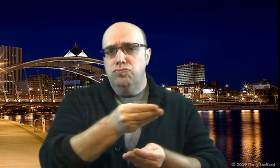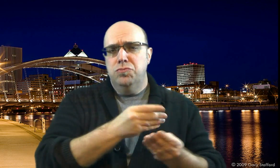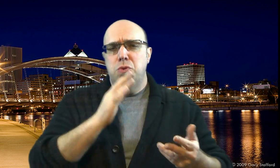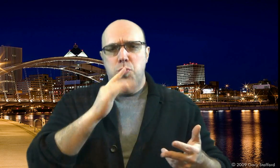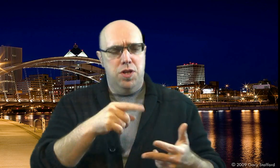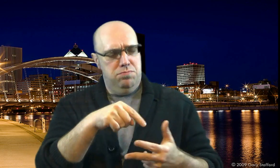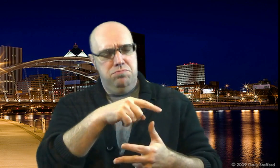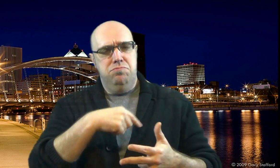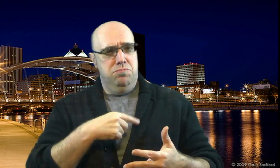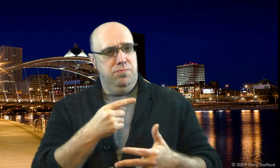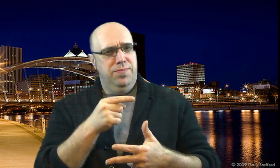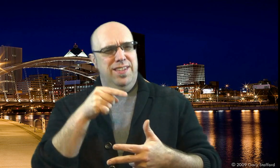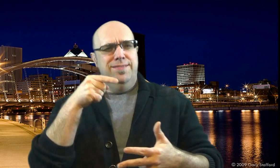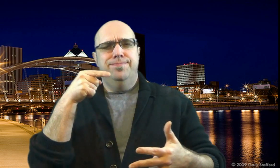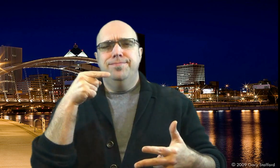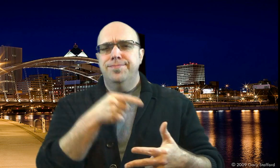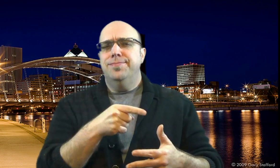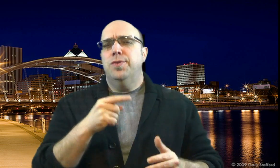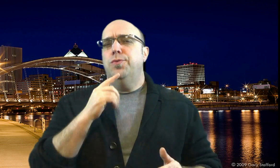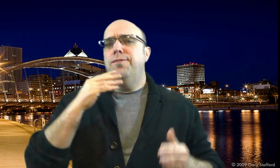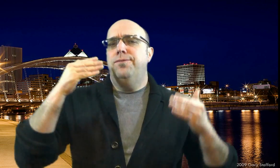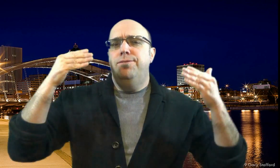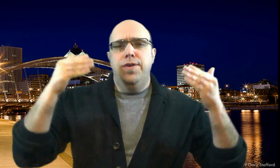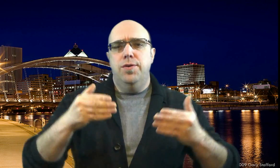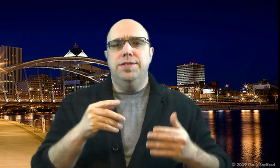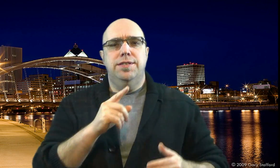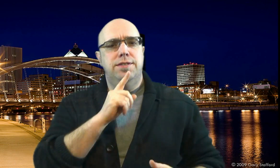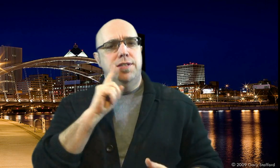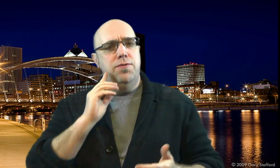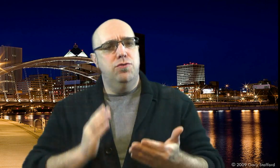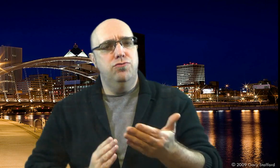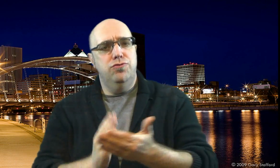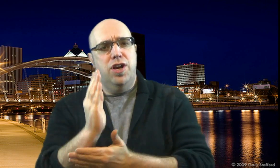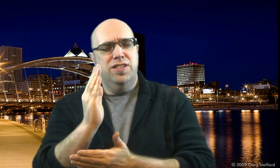This will focus on Deaf people's rights.